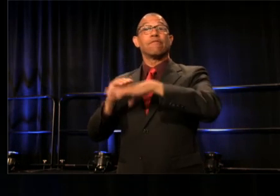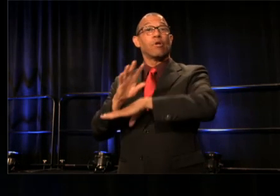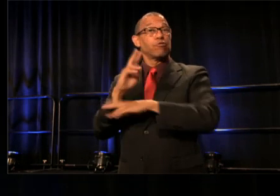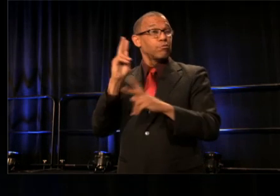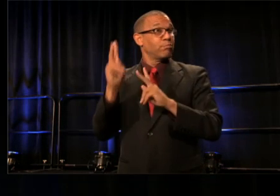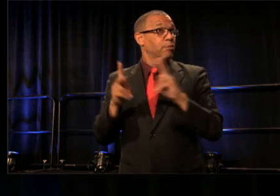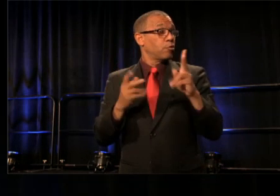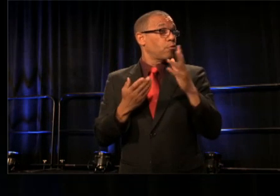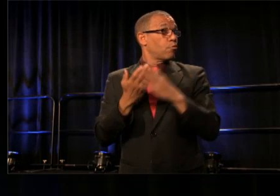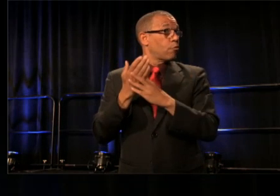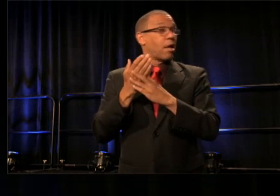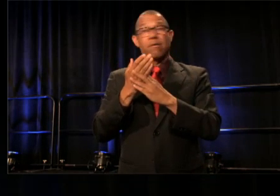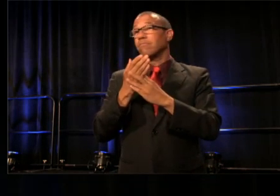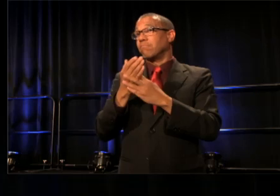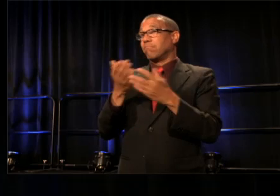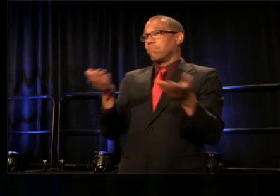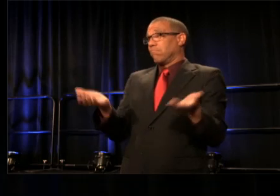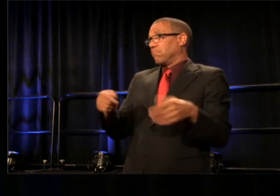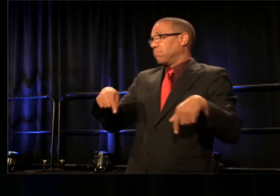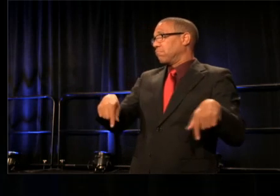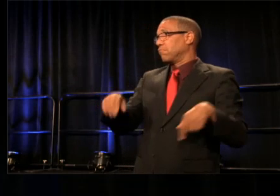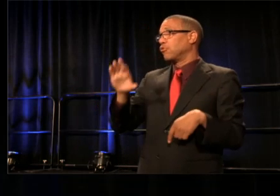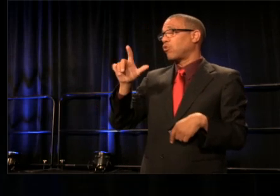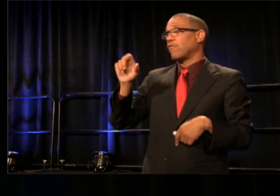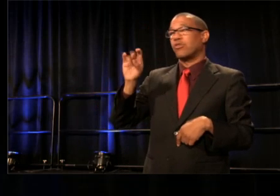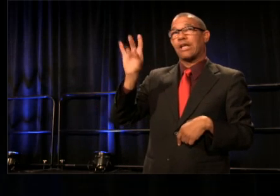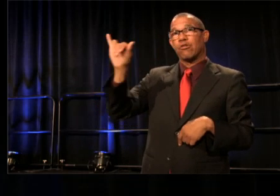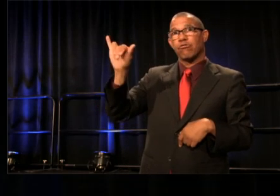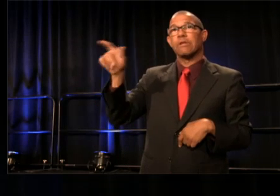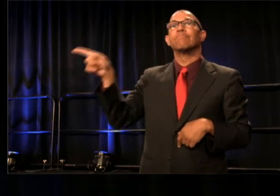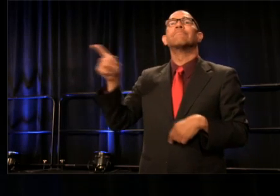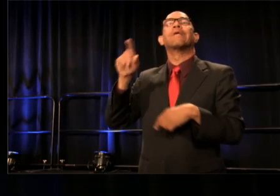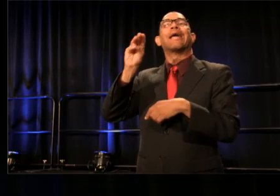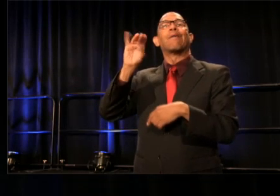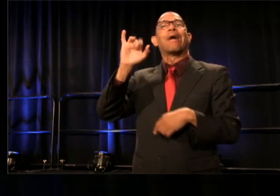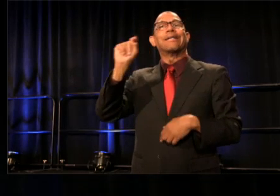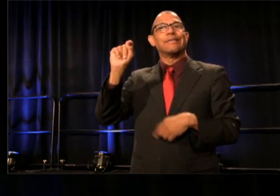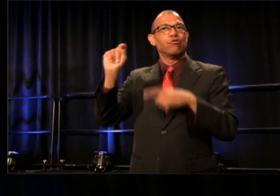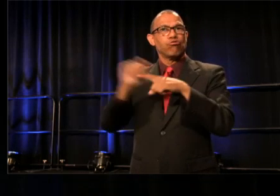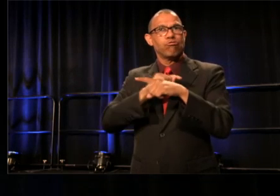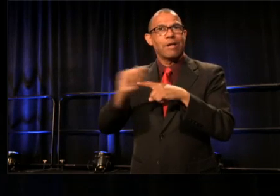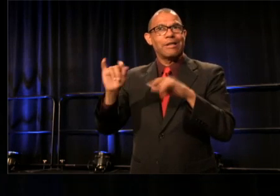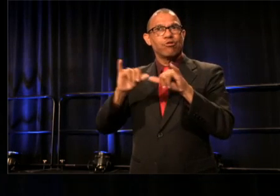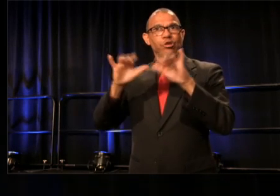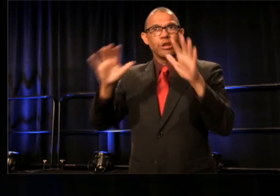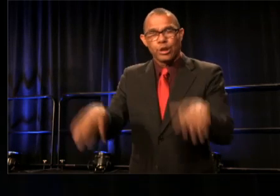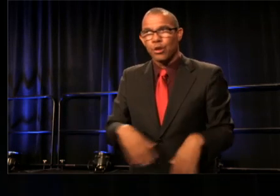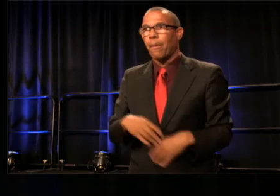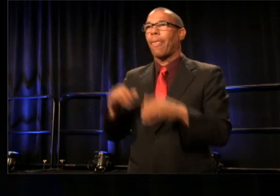made a browse on his diverse background as an MIT trained engineer. Award winning designer,